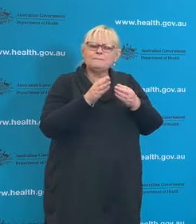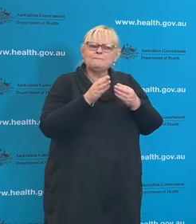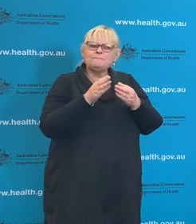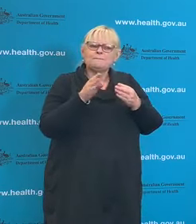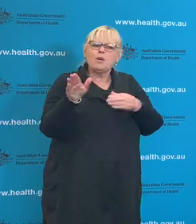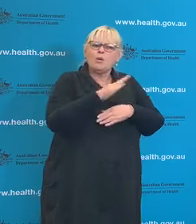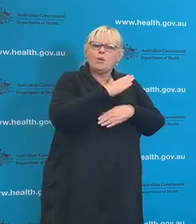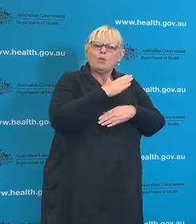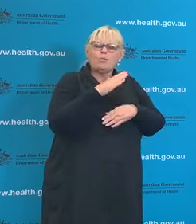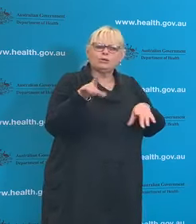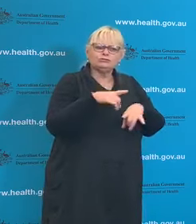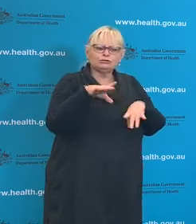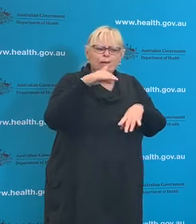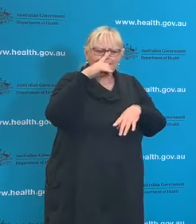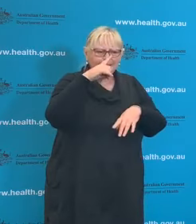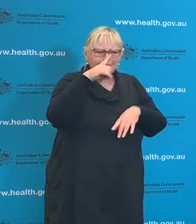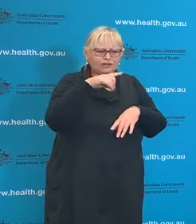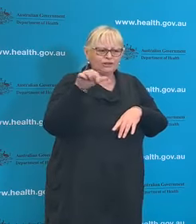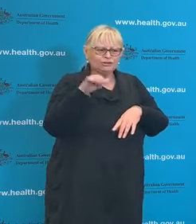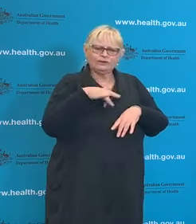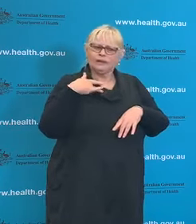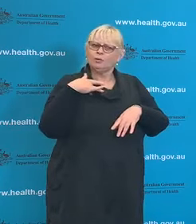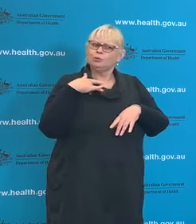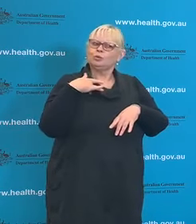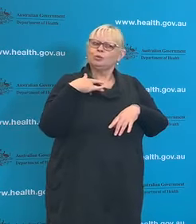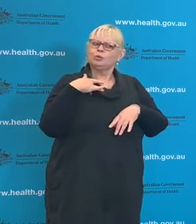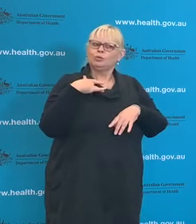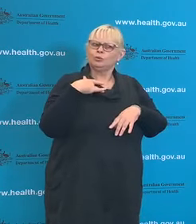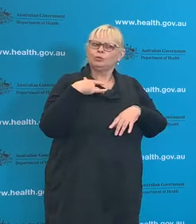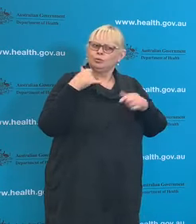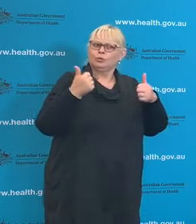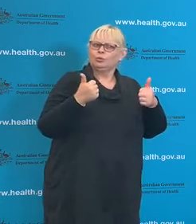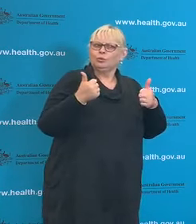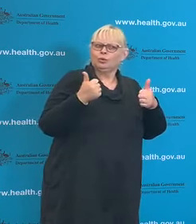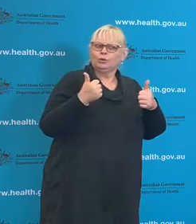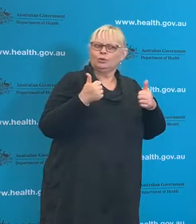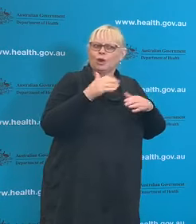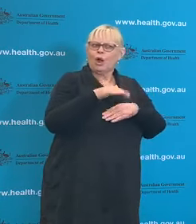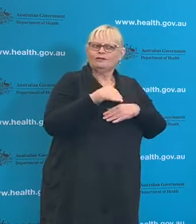should of course be be heartened by that information and encouraged by the